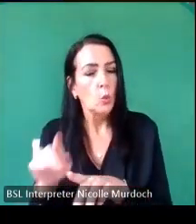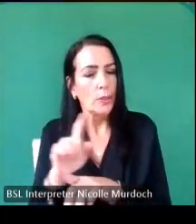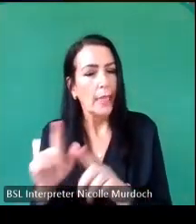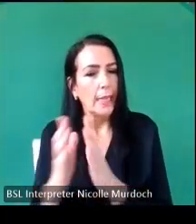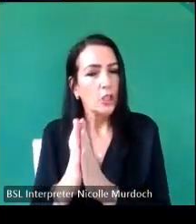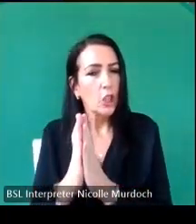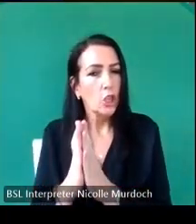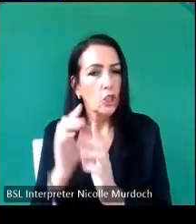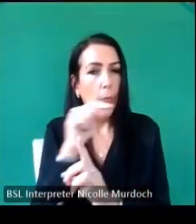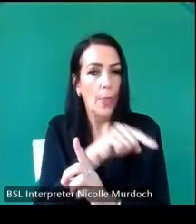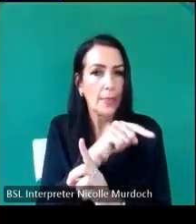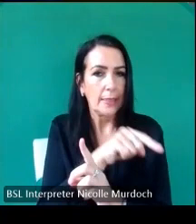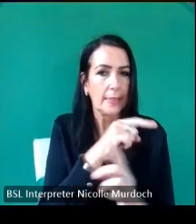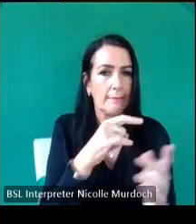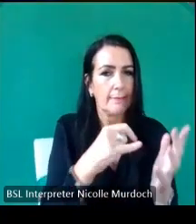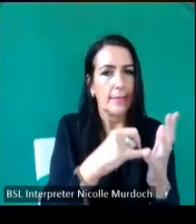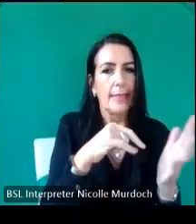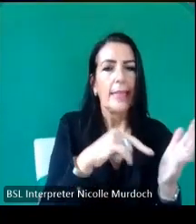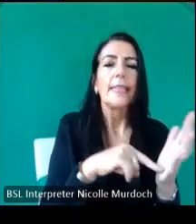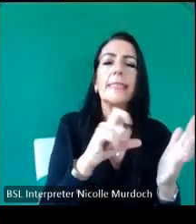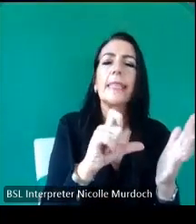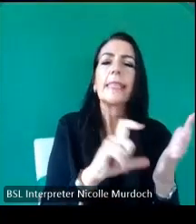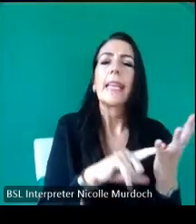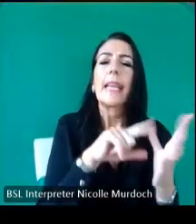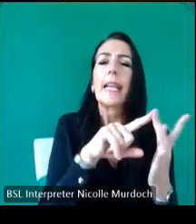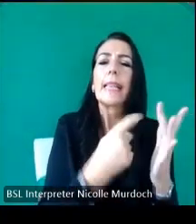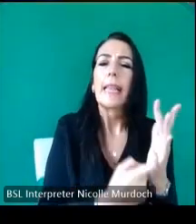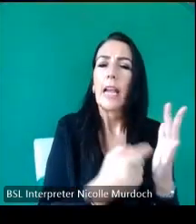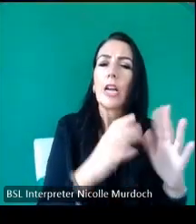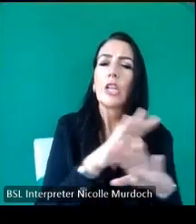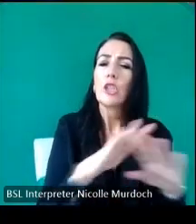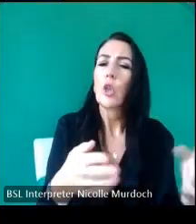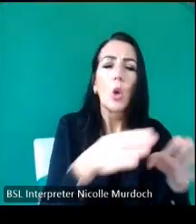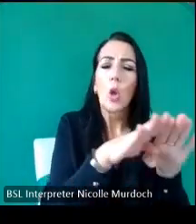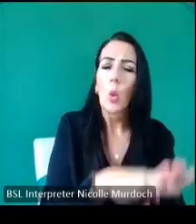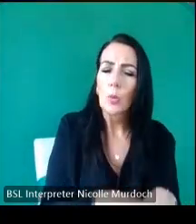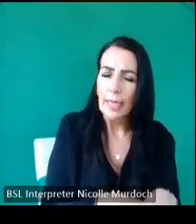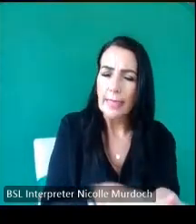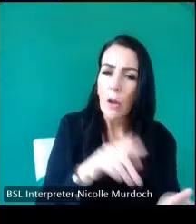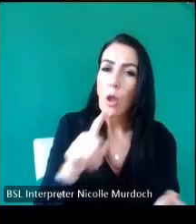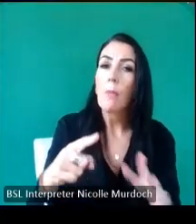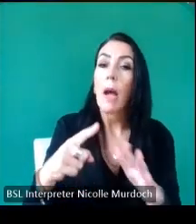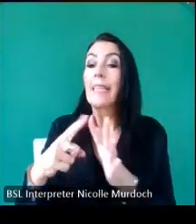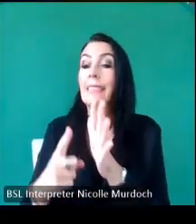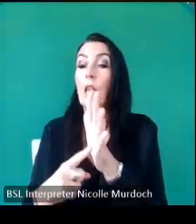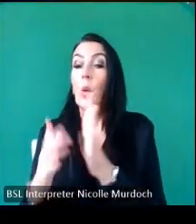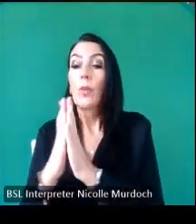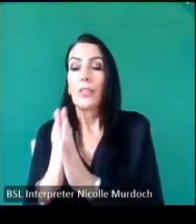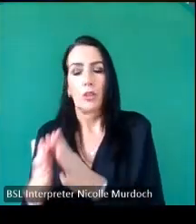not closing but unfortunately Alum stocks Church in East loan is being closed and and I got very